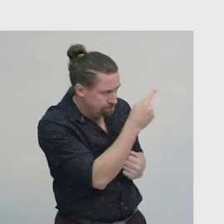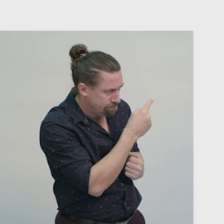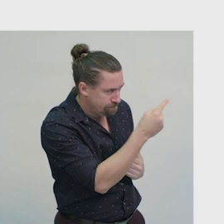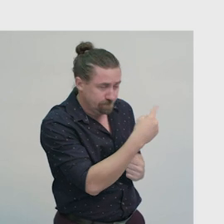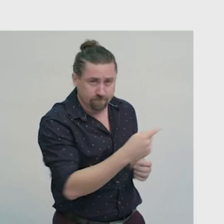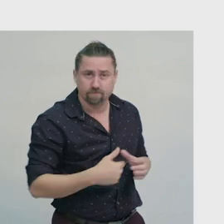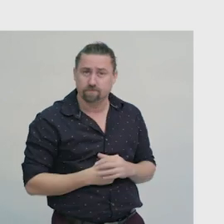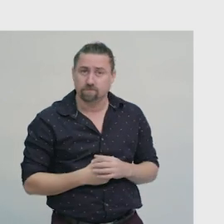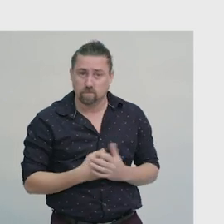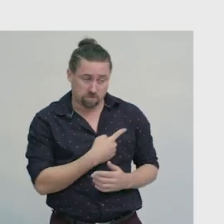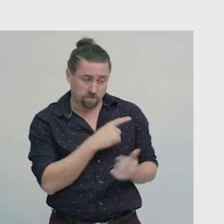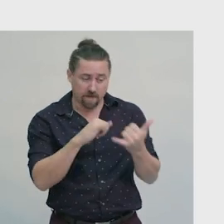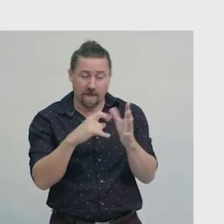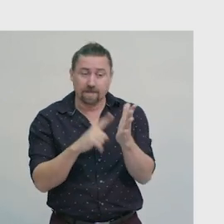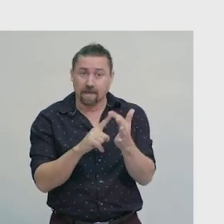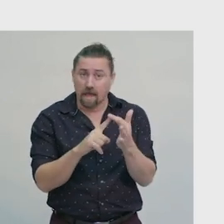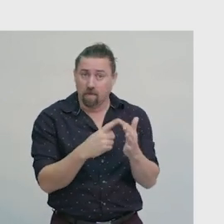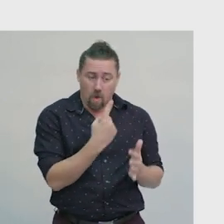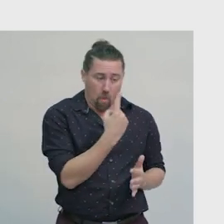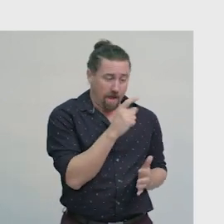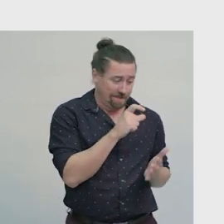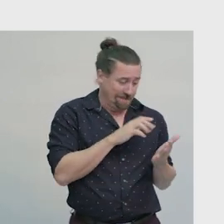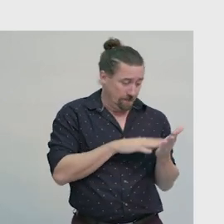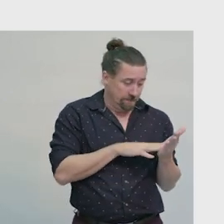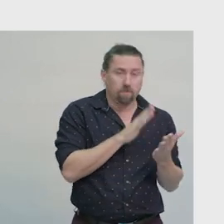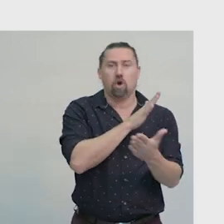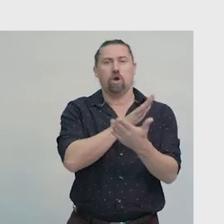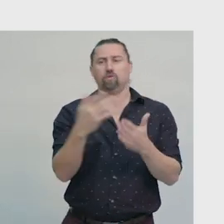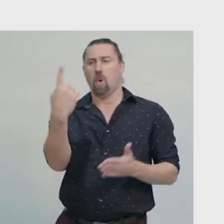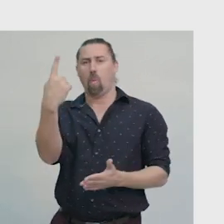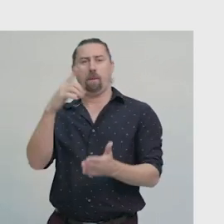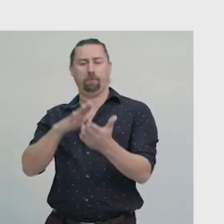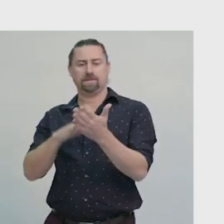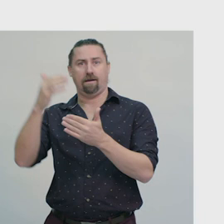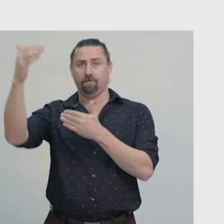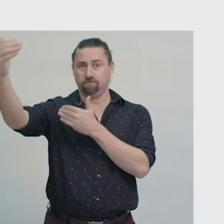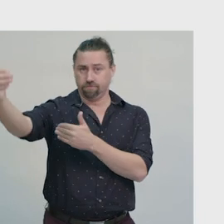The scale on the classroom plan is, 1cm represents 1 metre.